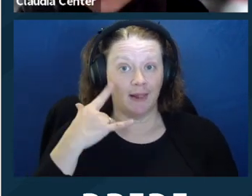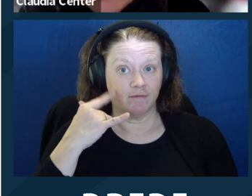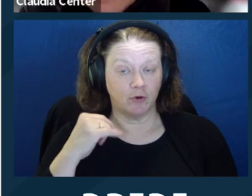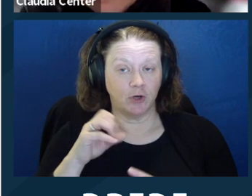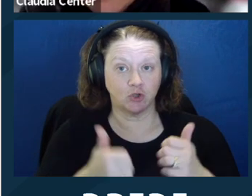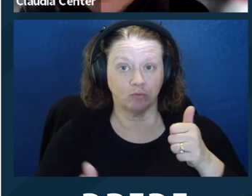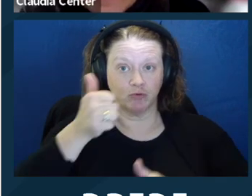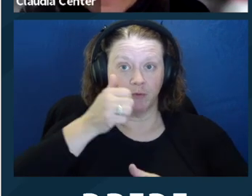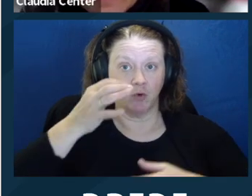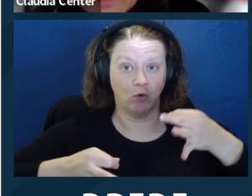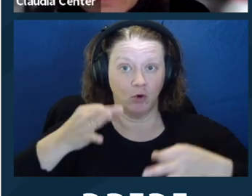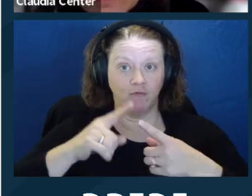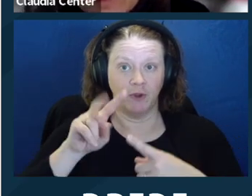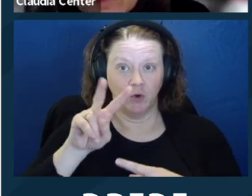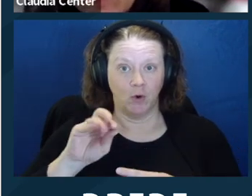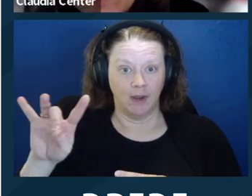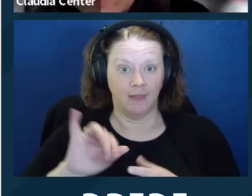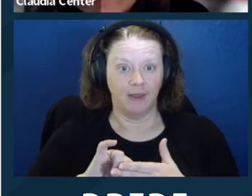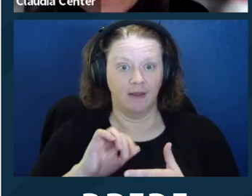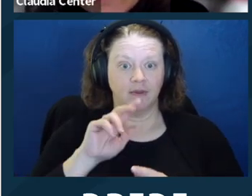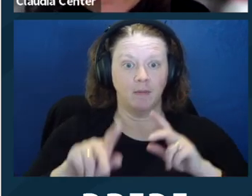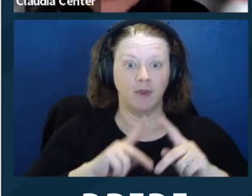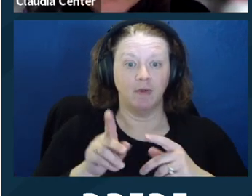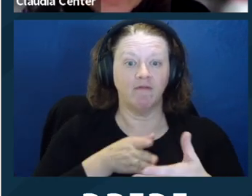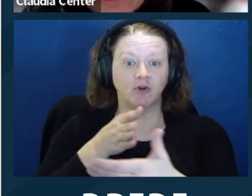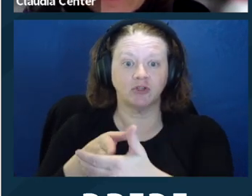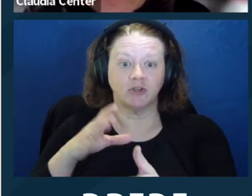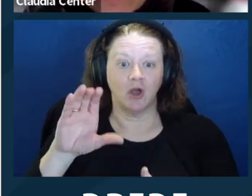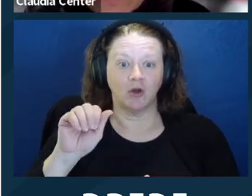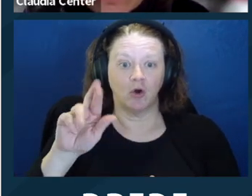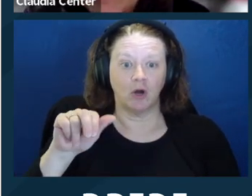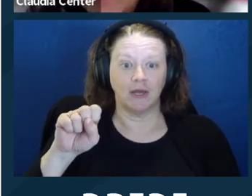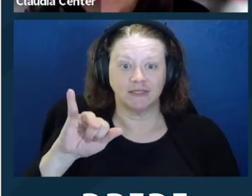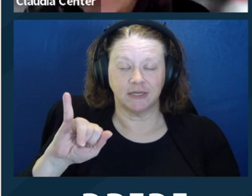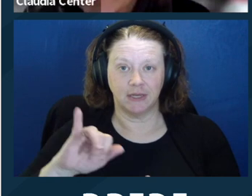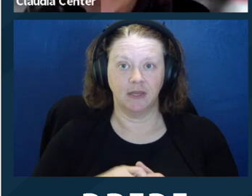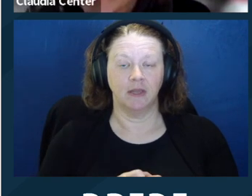in this case, the Supreme Court looked at those clauses from the evidence code that